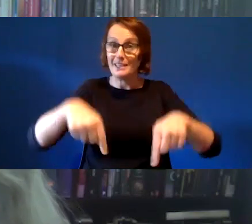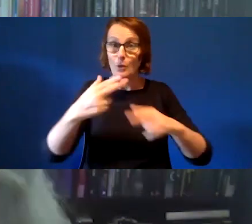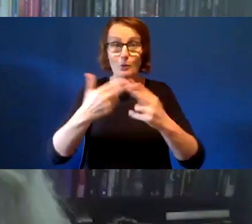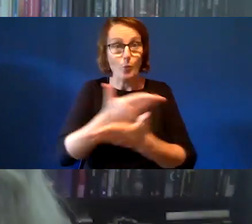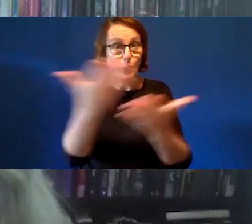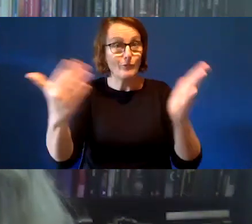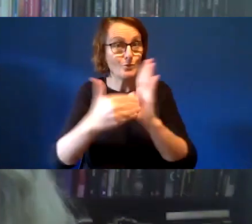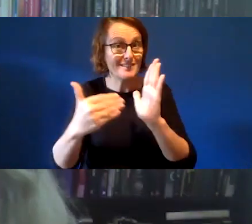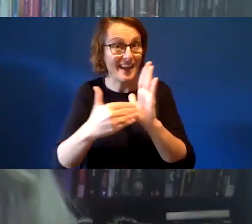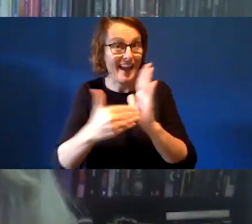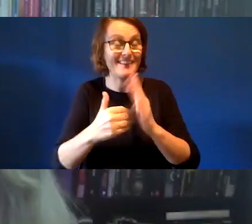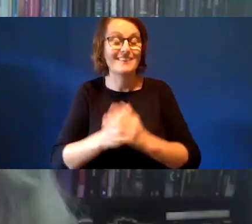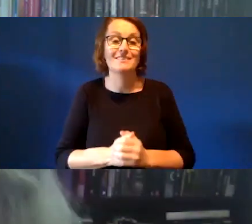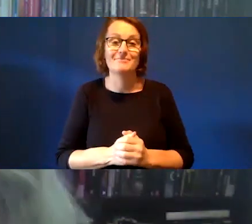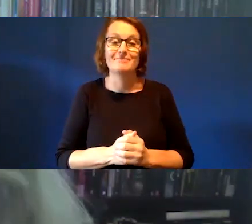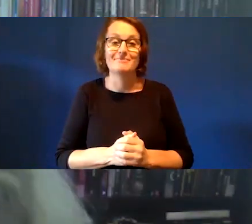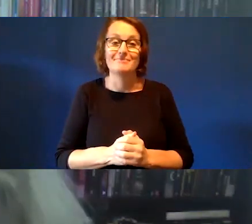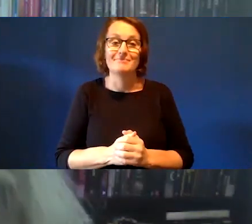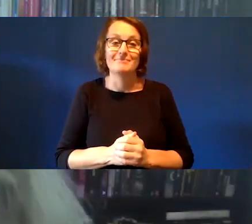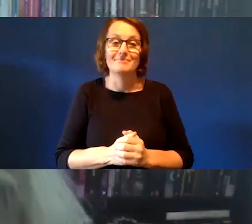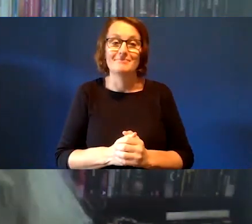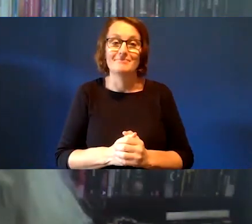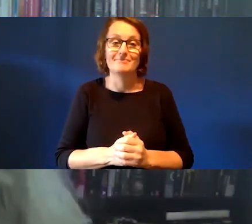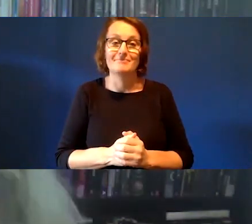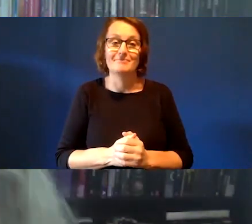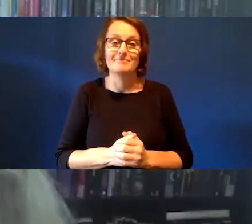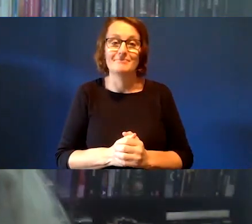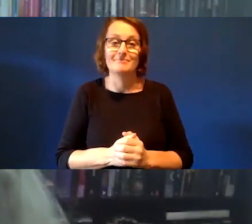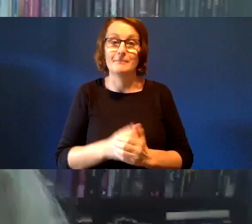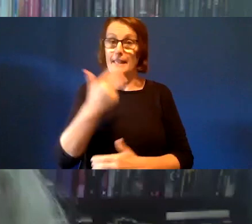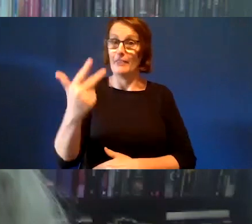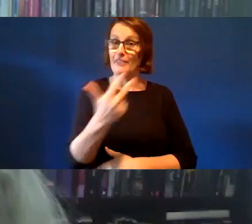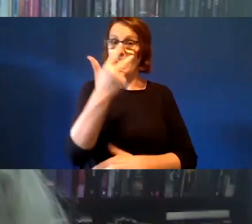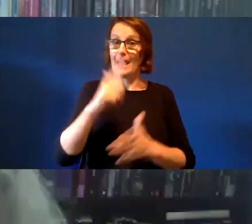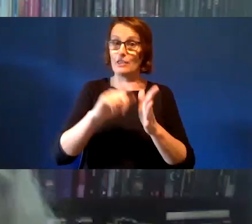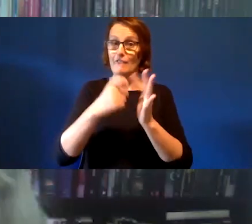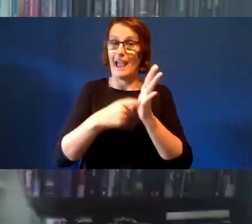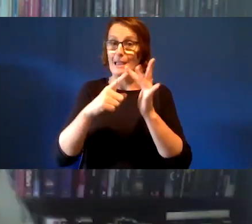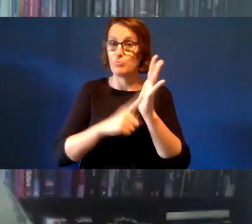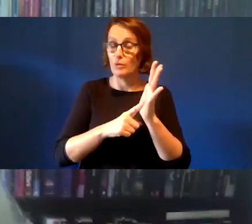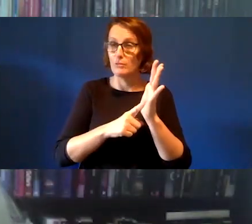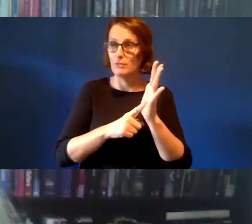now on this day that is the 8th of April in some places and the 7th of